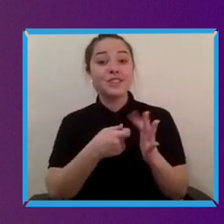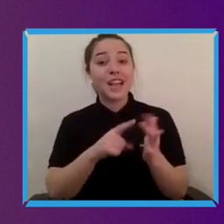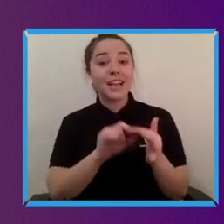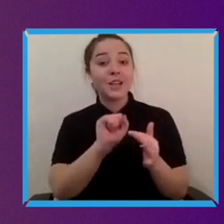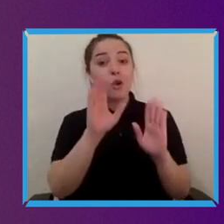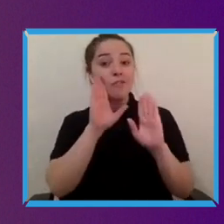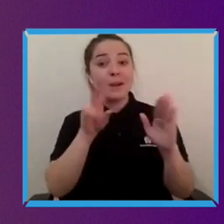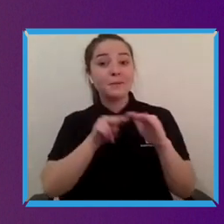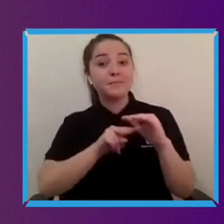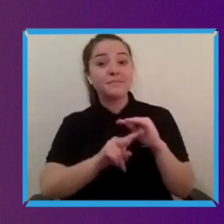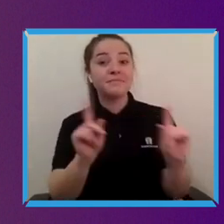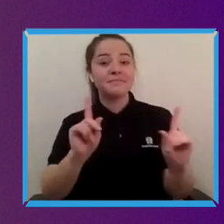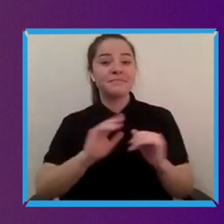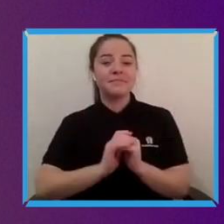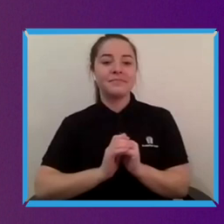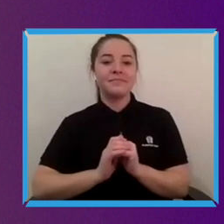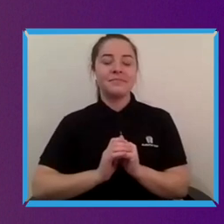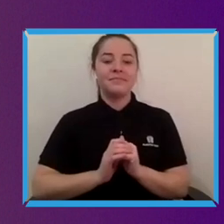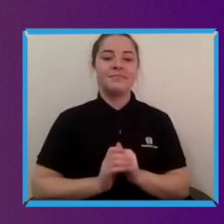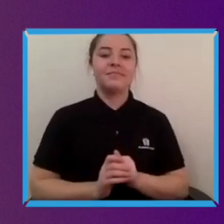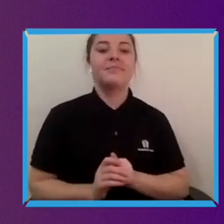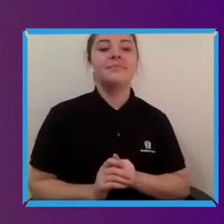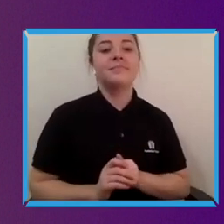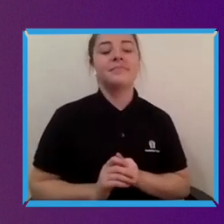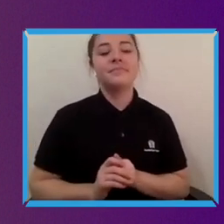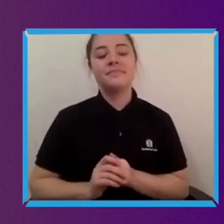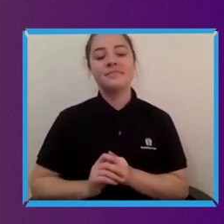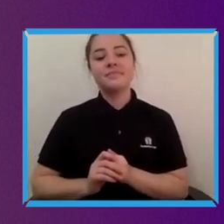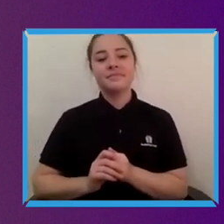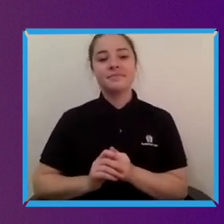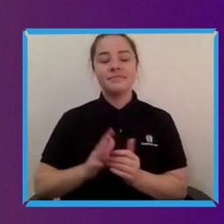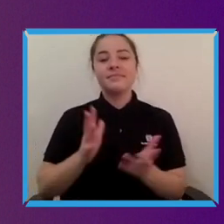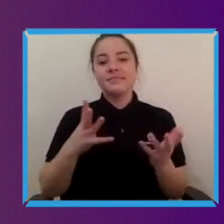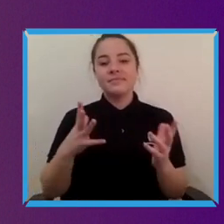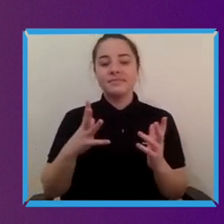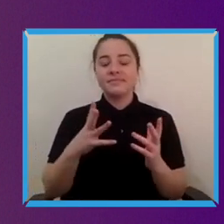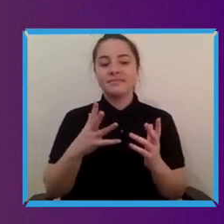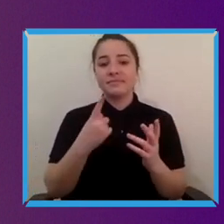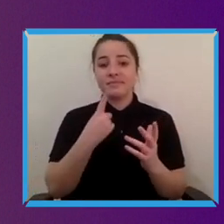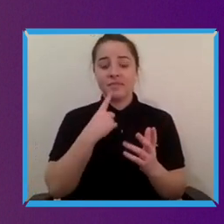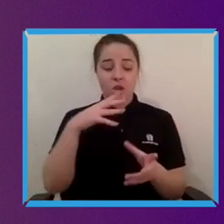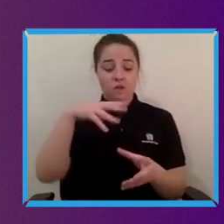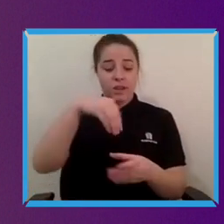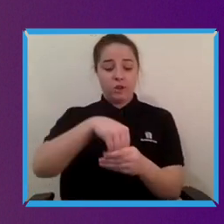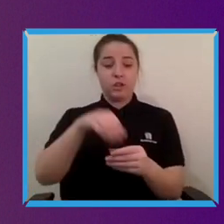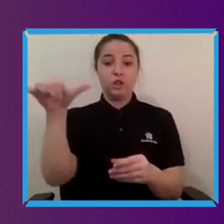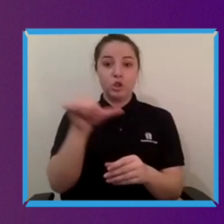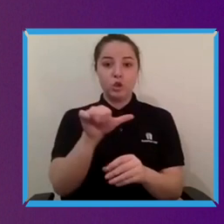Well it's the third way I think one would be that inclusion should be absolutely unremarkable i'm afraid.